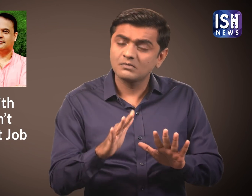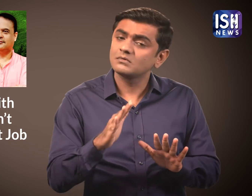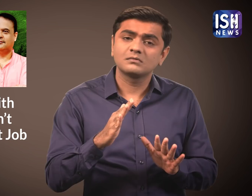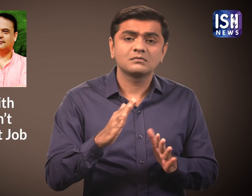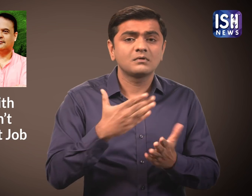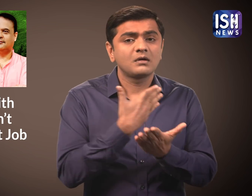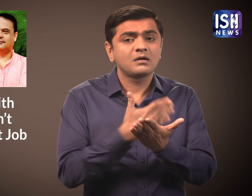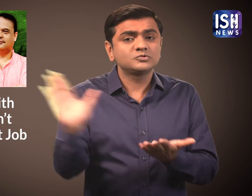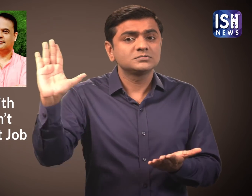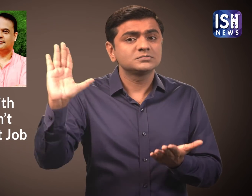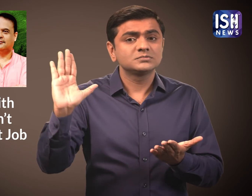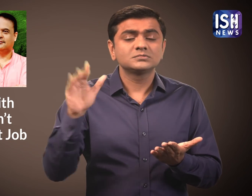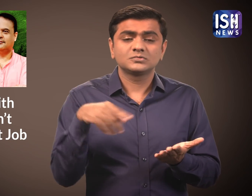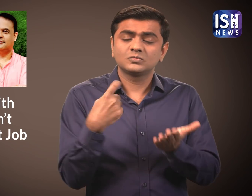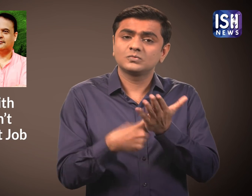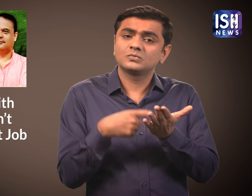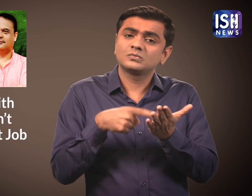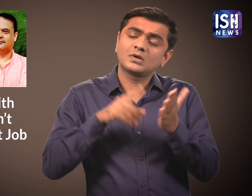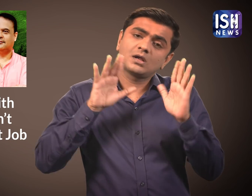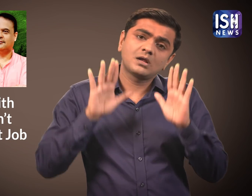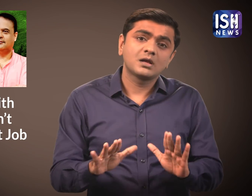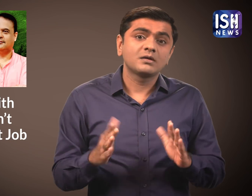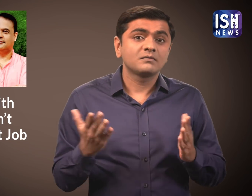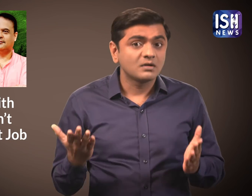then he will be disqualified from his post.